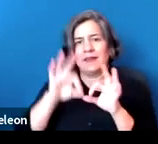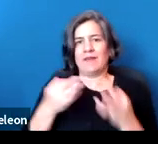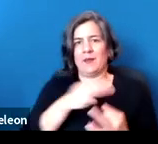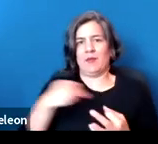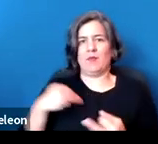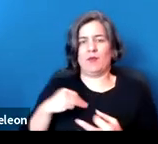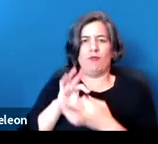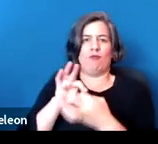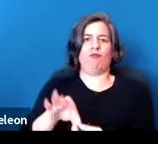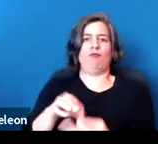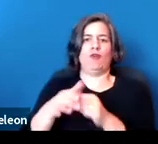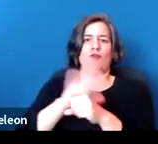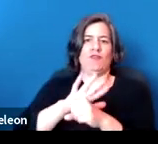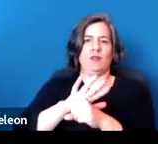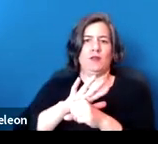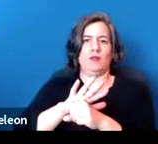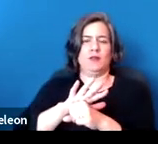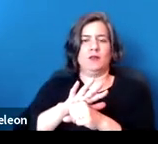to COVID-19; and there are some others.